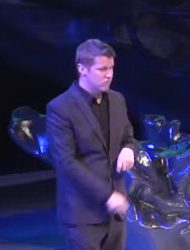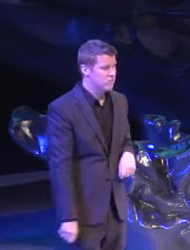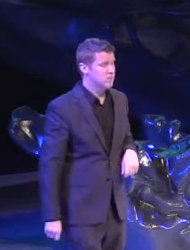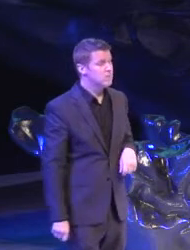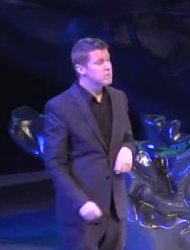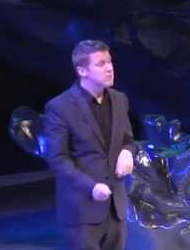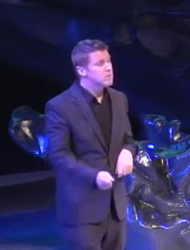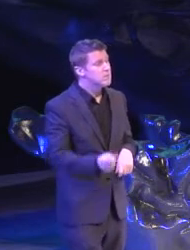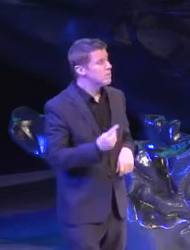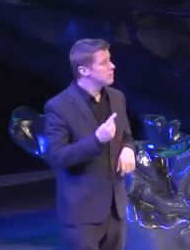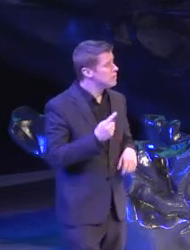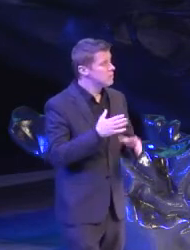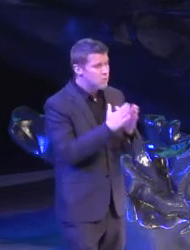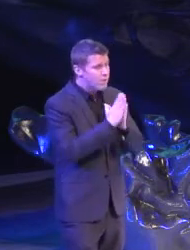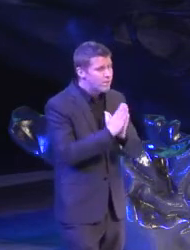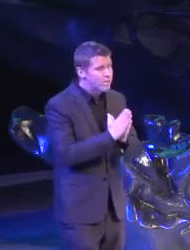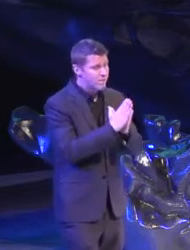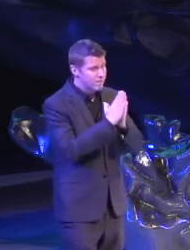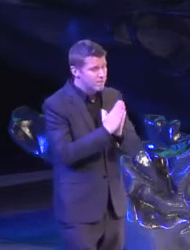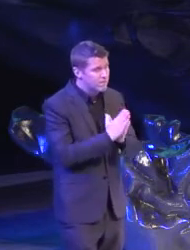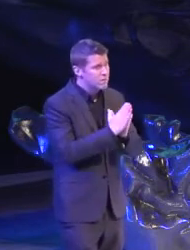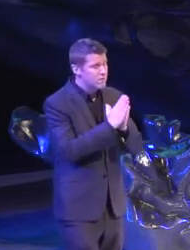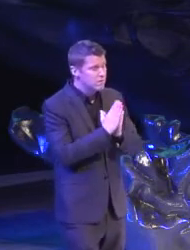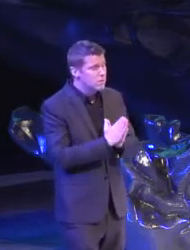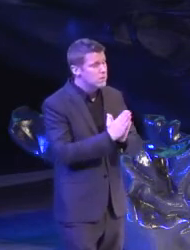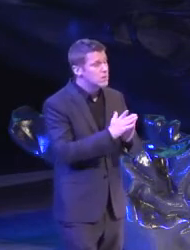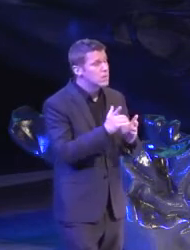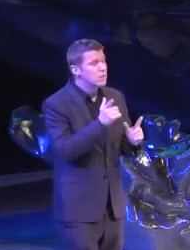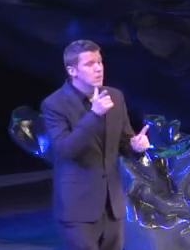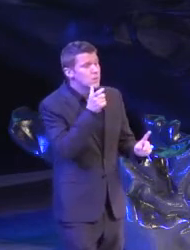So pray for, pray for we